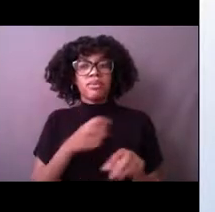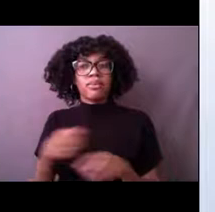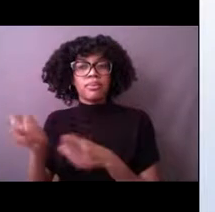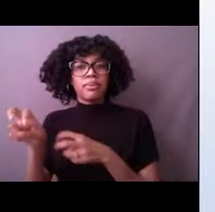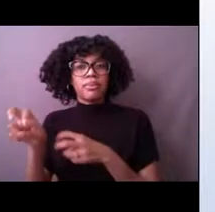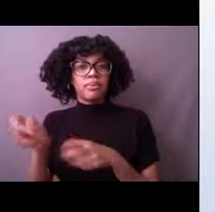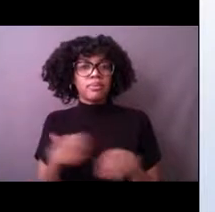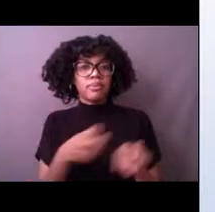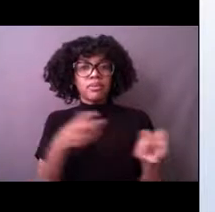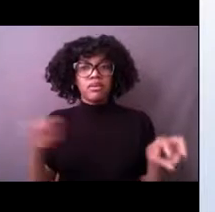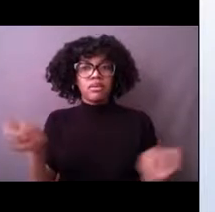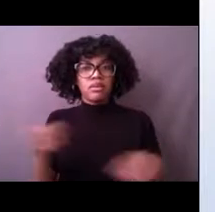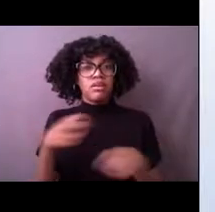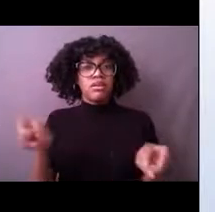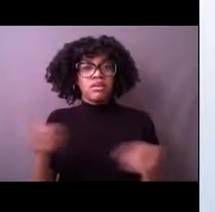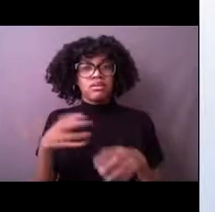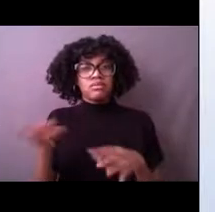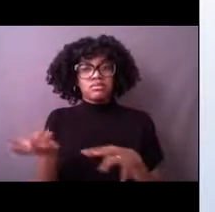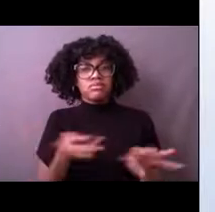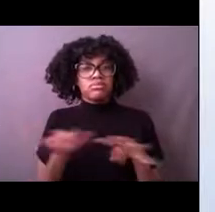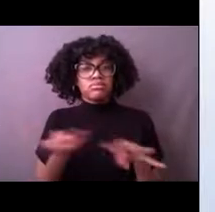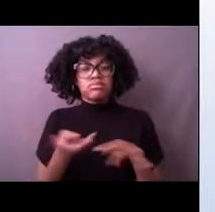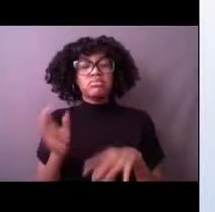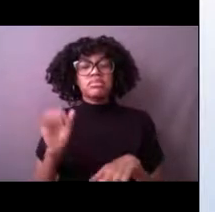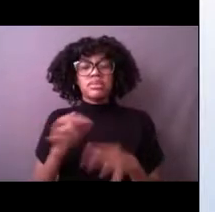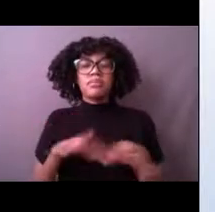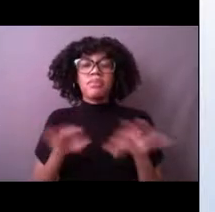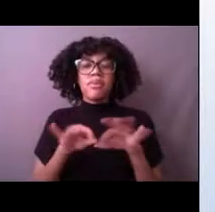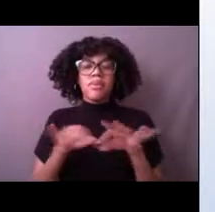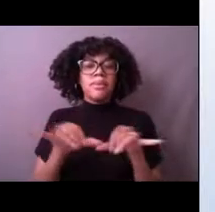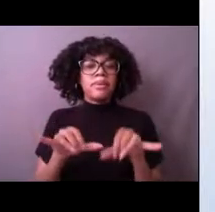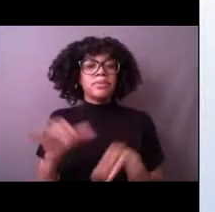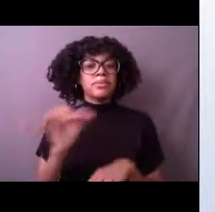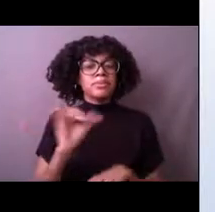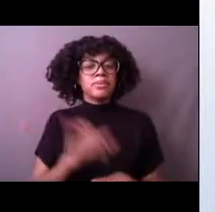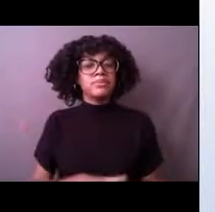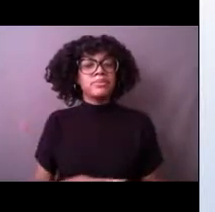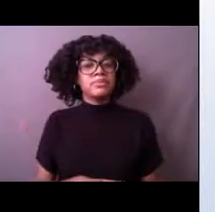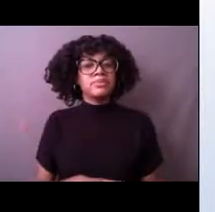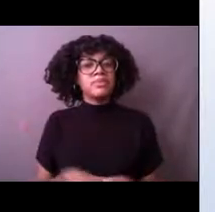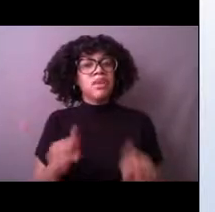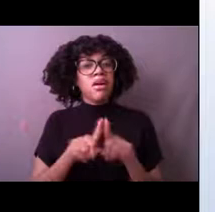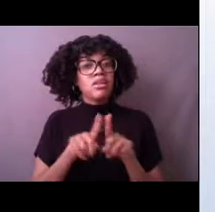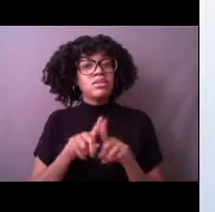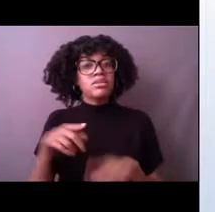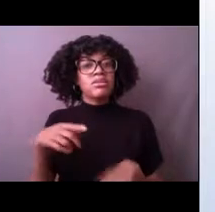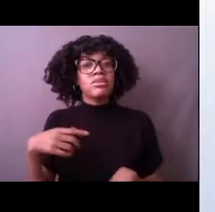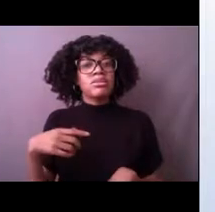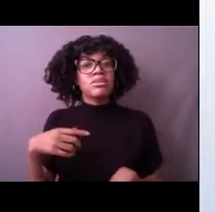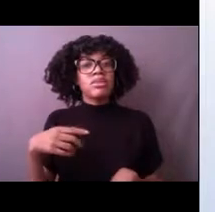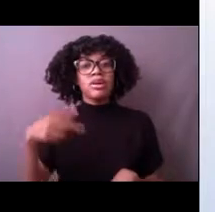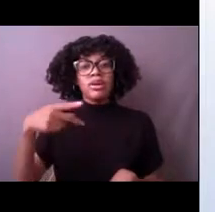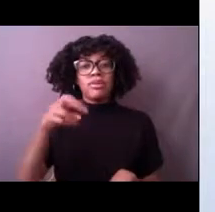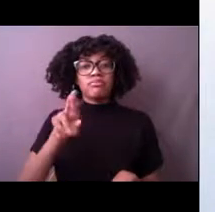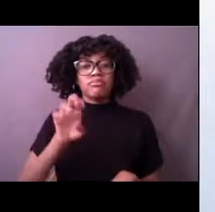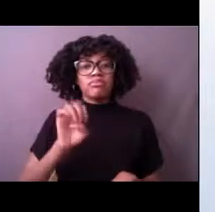So we measure that out on select buoys. We also measure precipitation in the way of